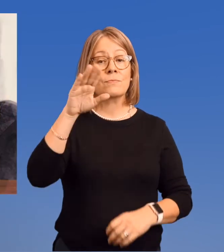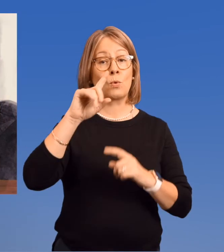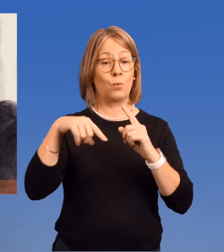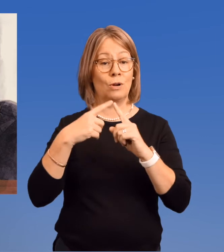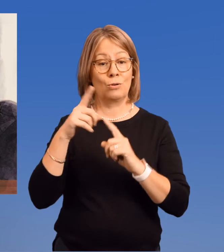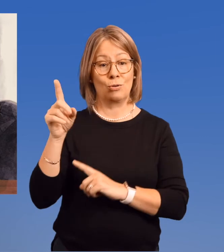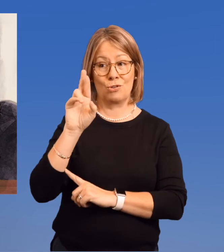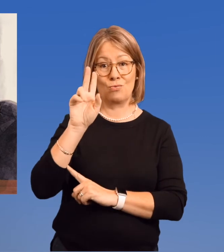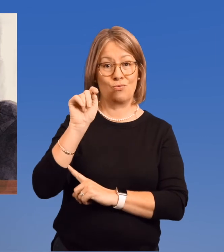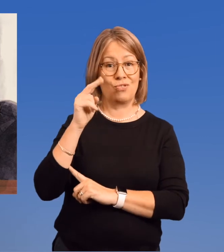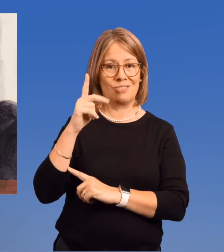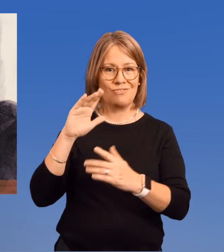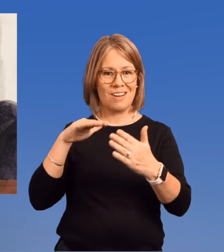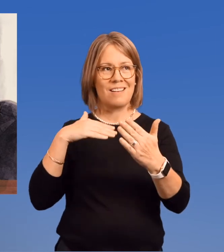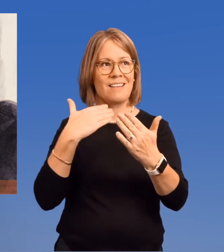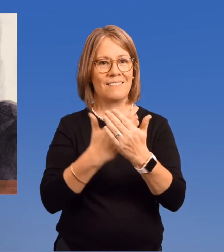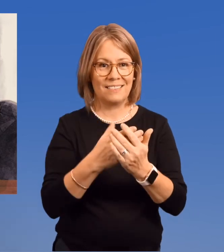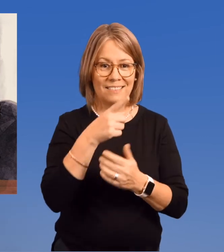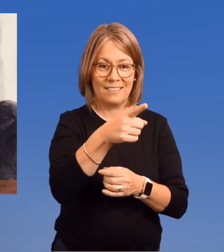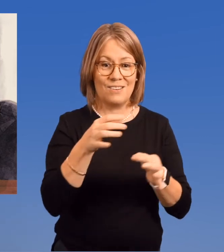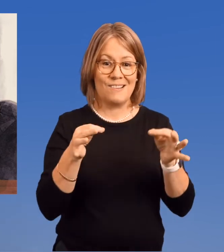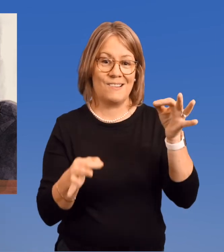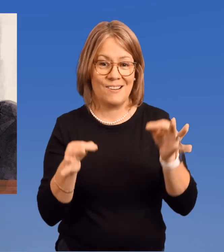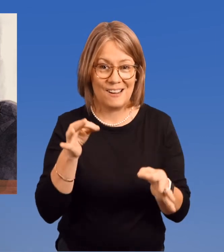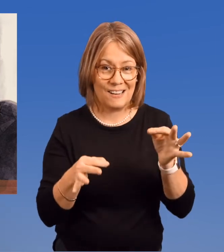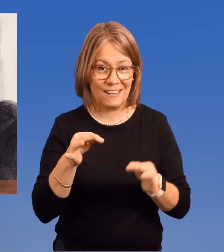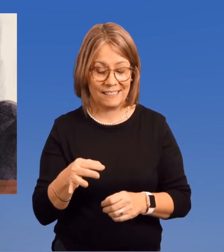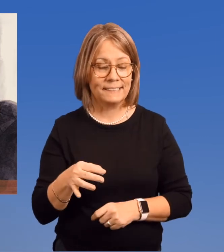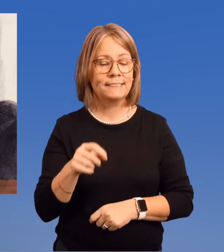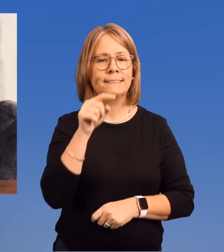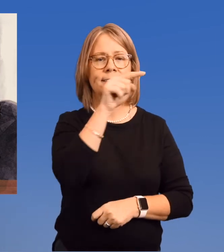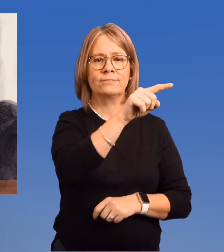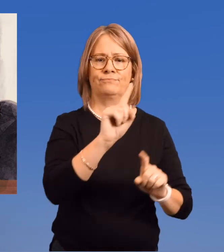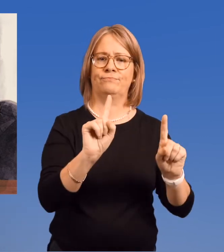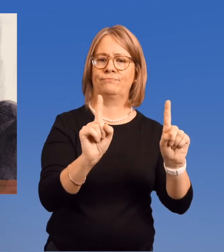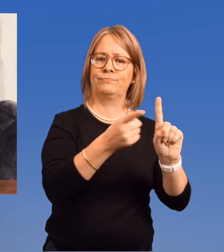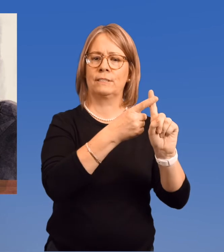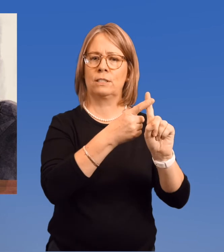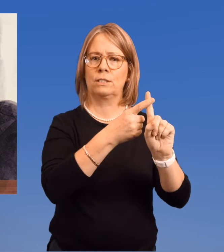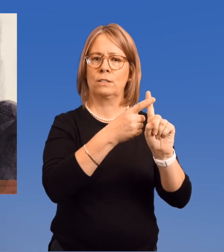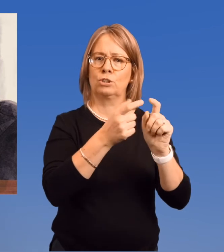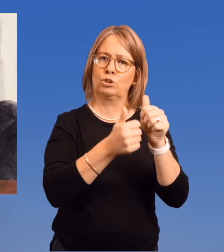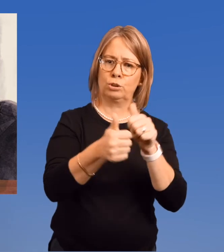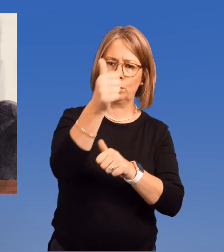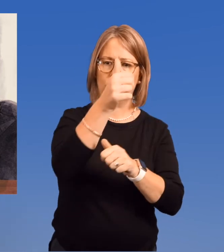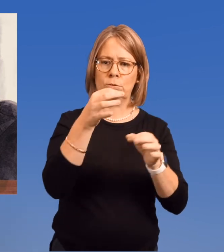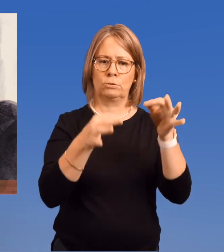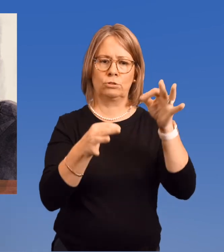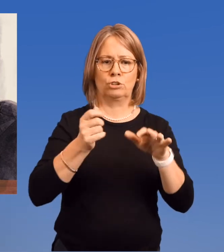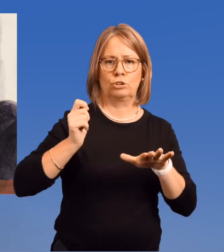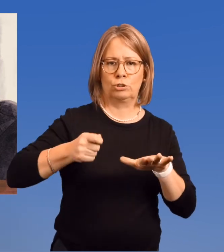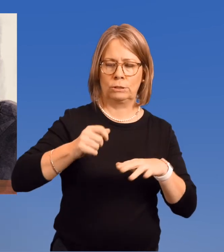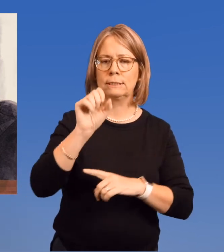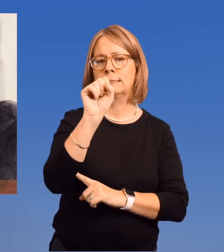When Ruth arrived on the court, the first female Supreme Court Justice,